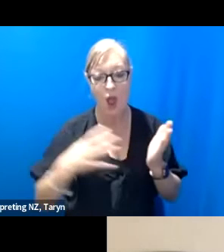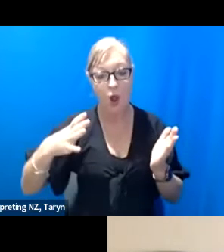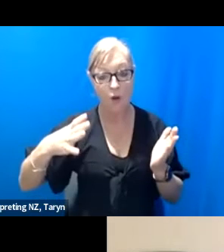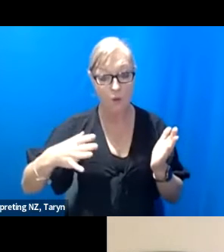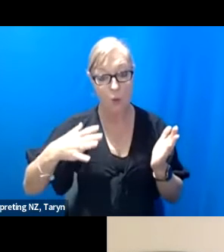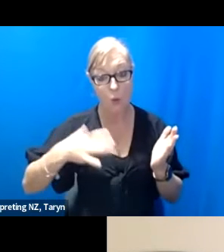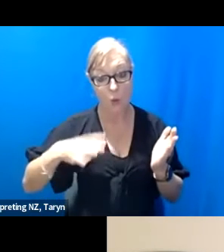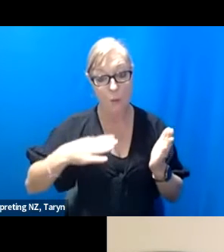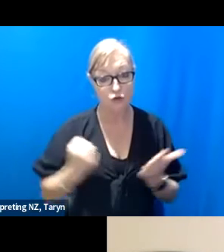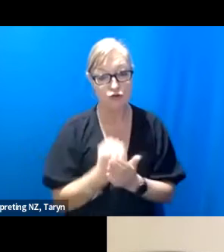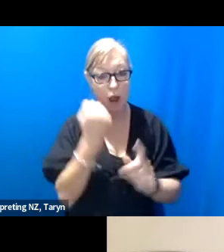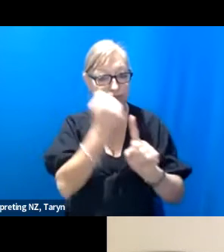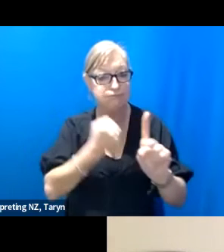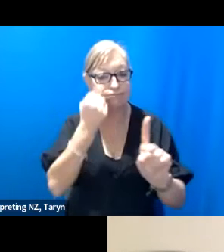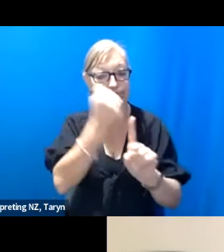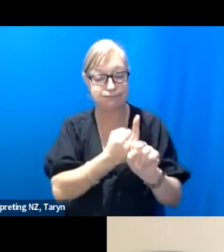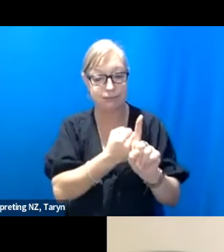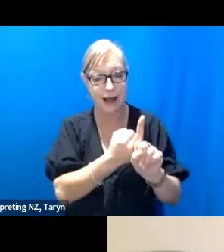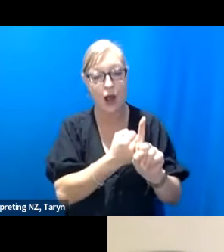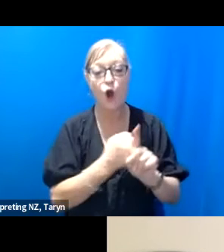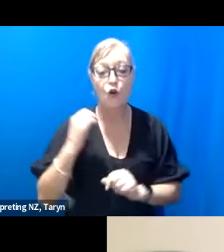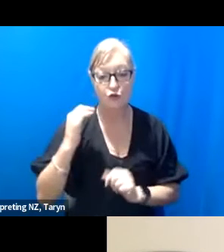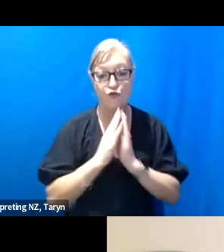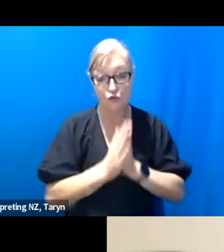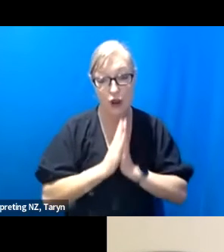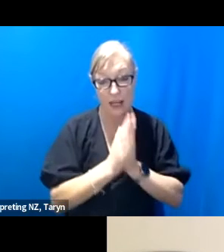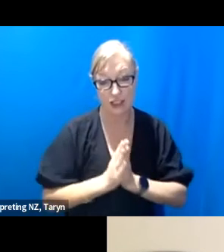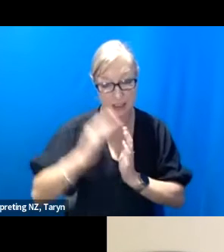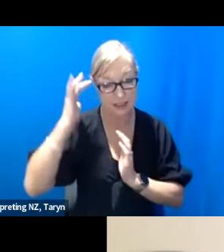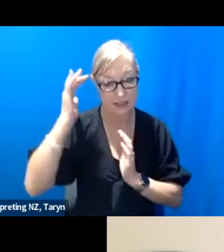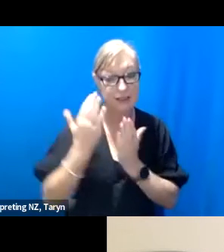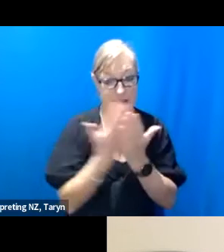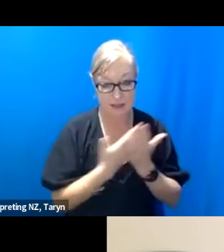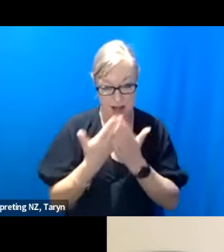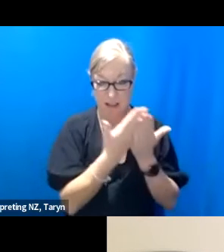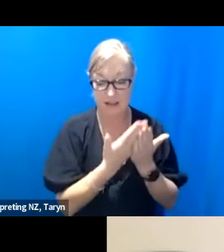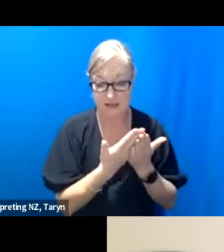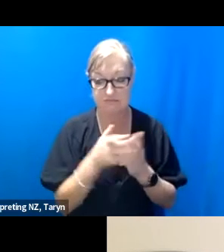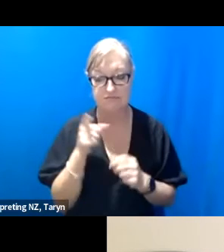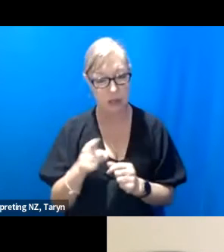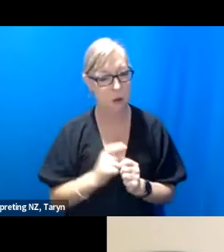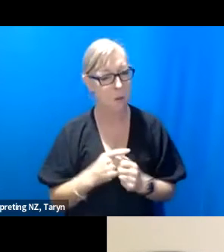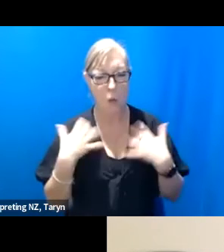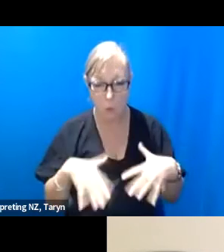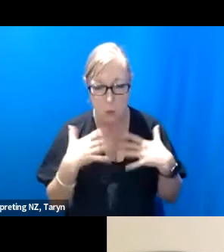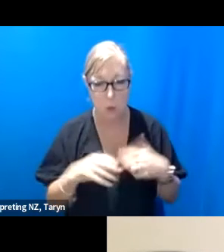an extraordinary sort of person to to engage with and and somebody now that has become quite